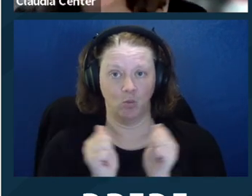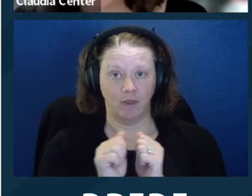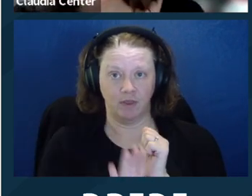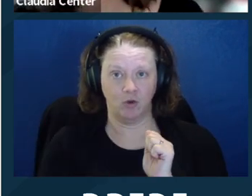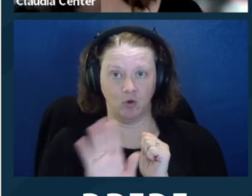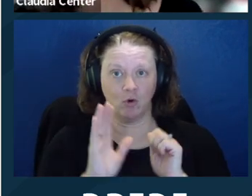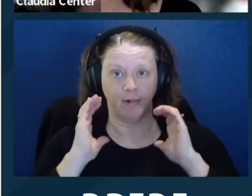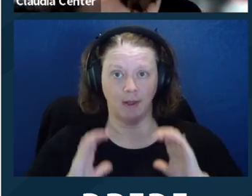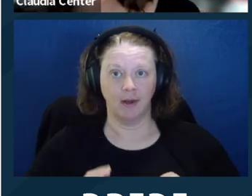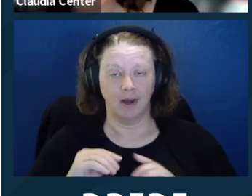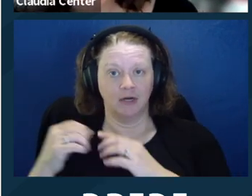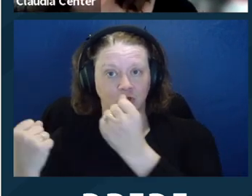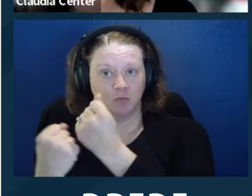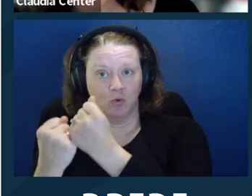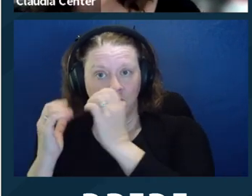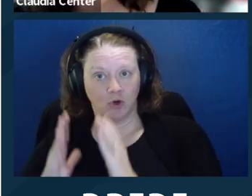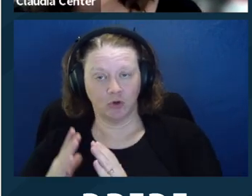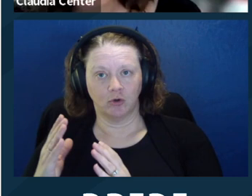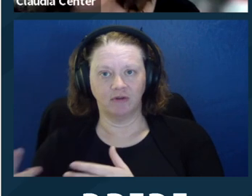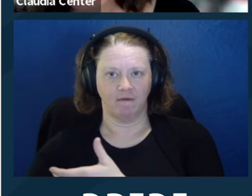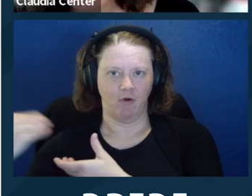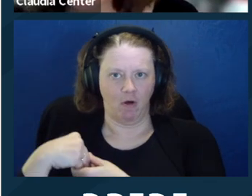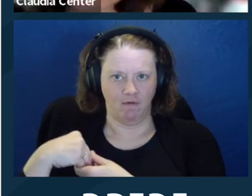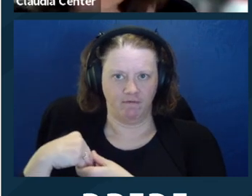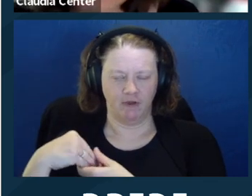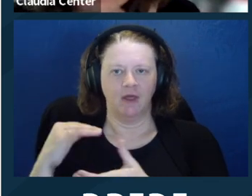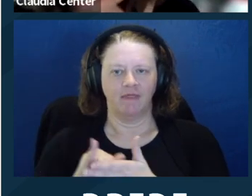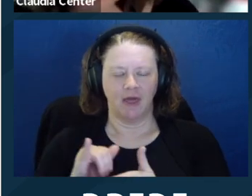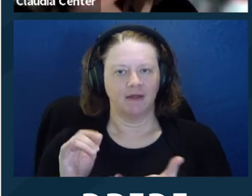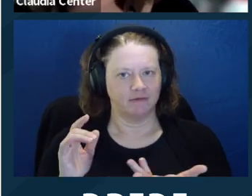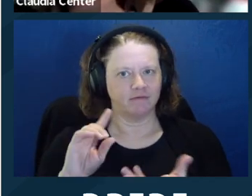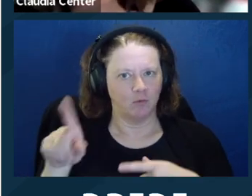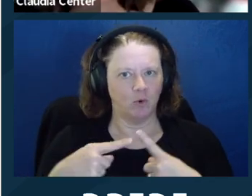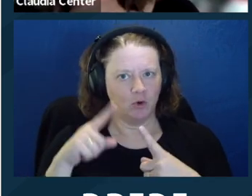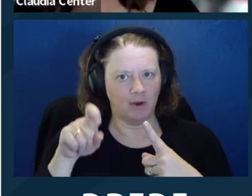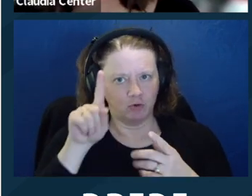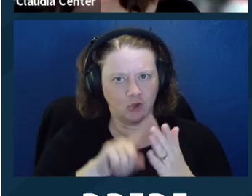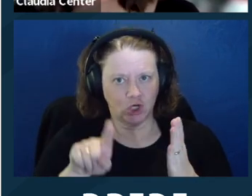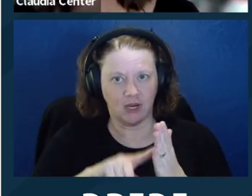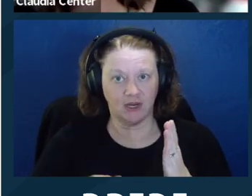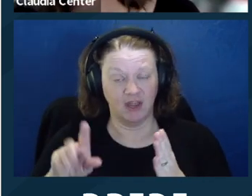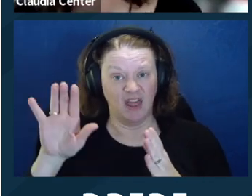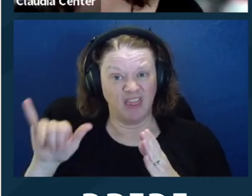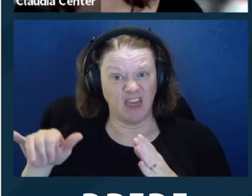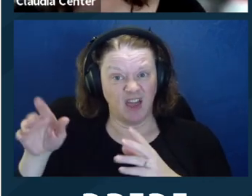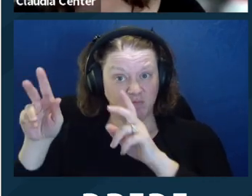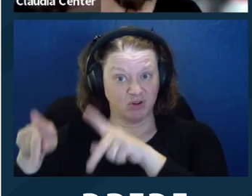is when you are having a meeting with your client and the supporter is somehow involved.